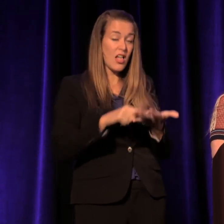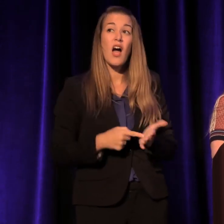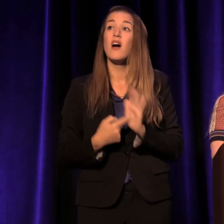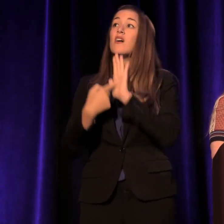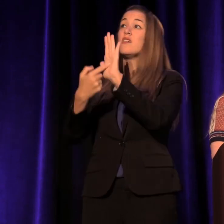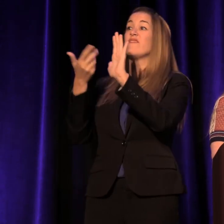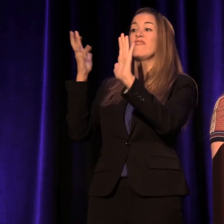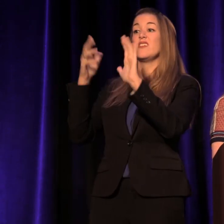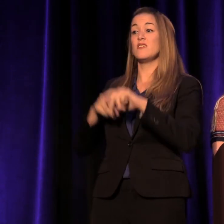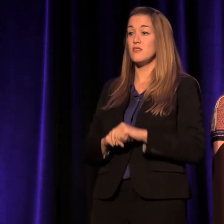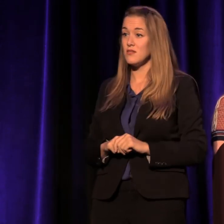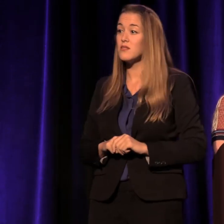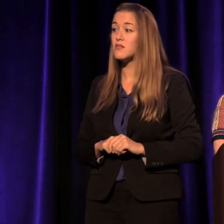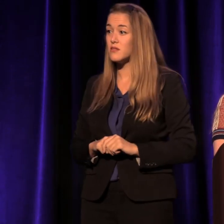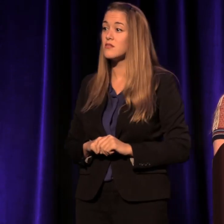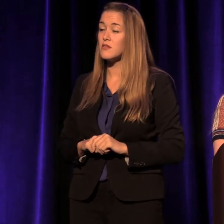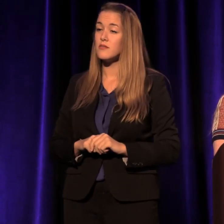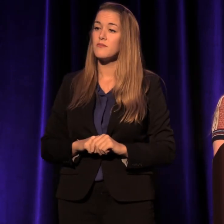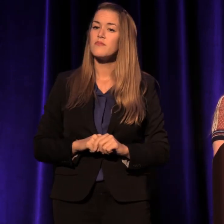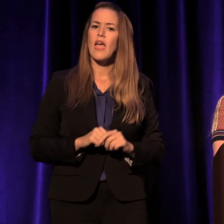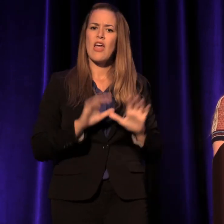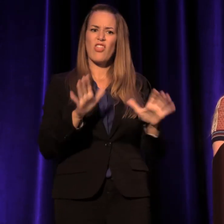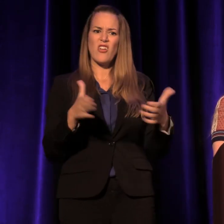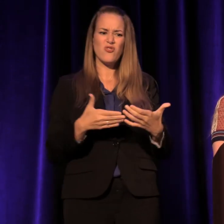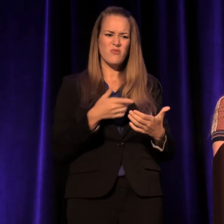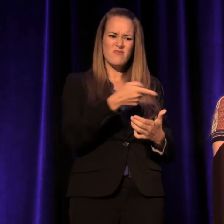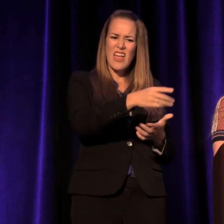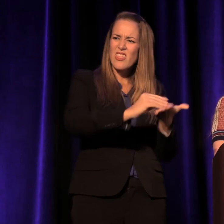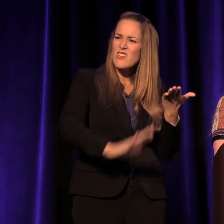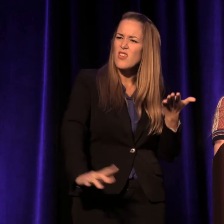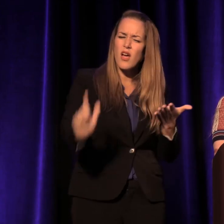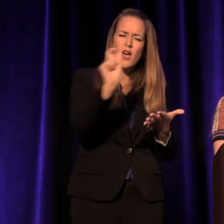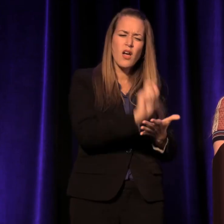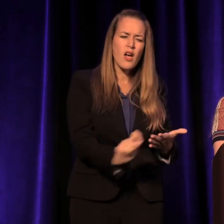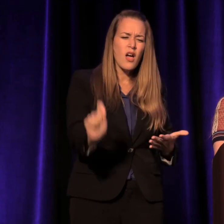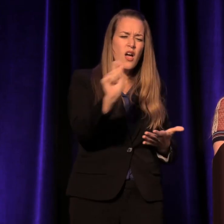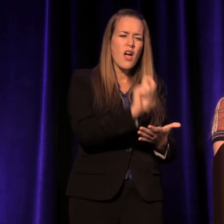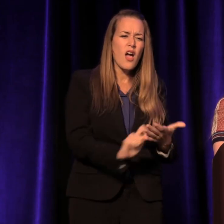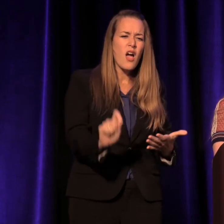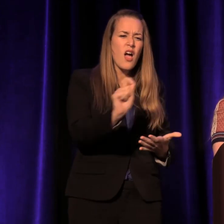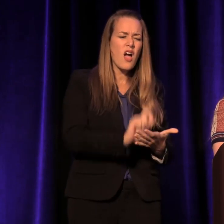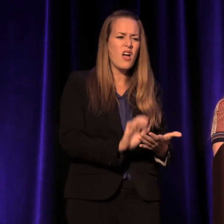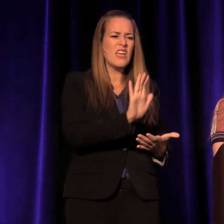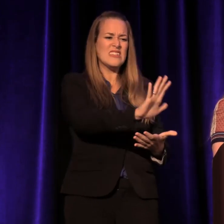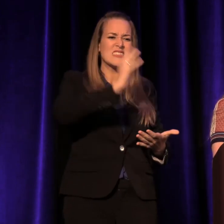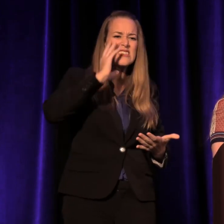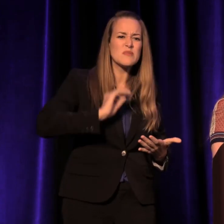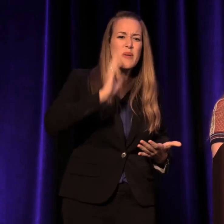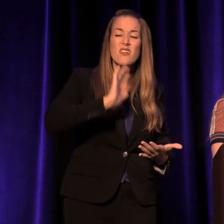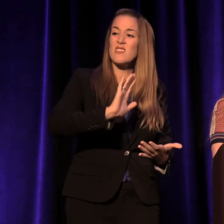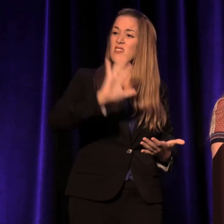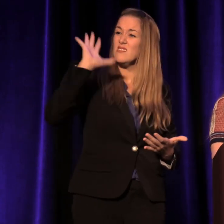In the classroom, this man wrote essays about how hard it is to move from gang life in Mexico